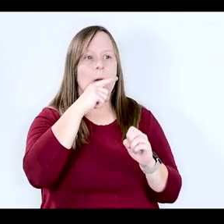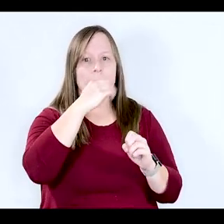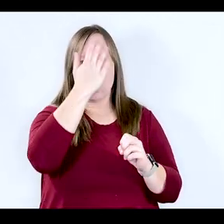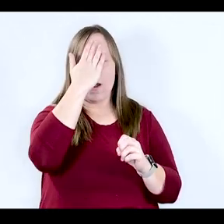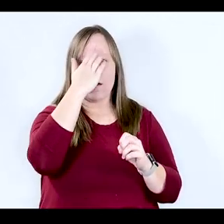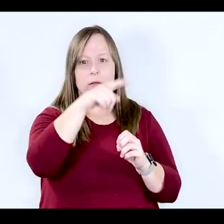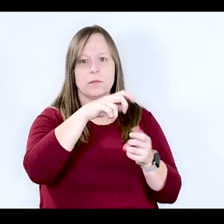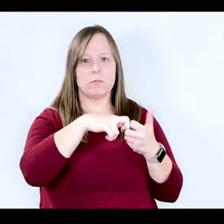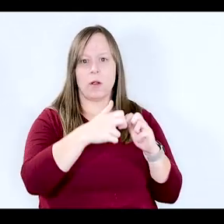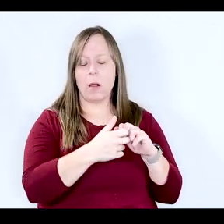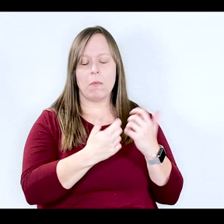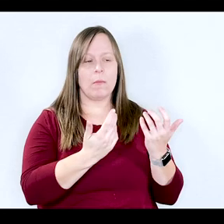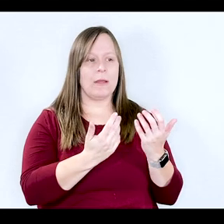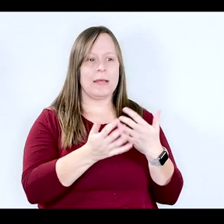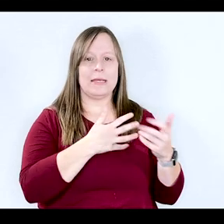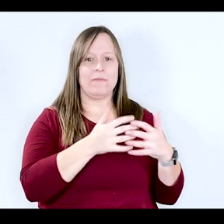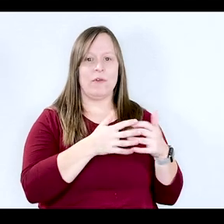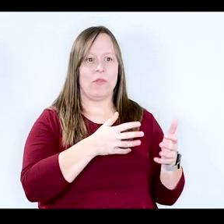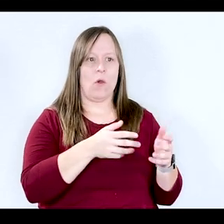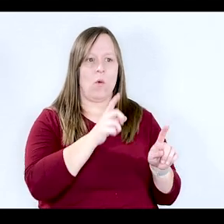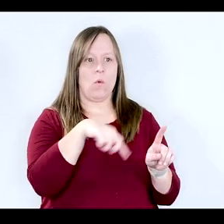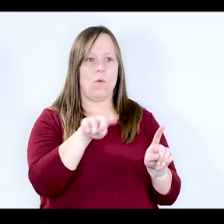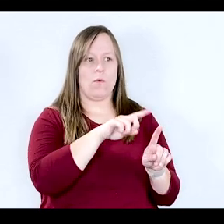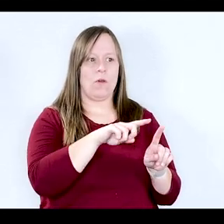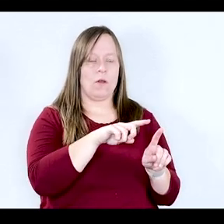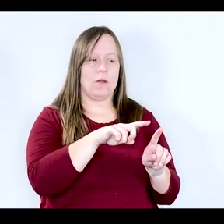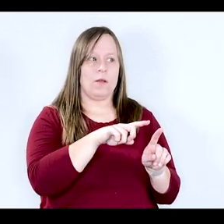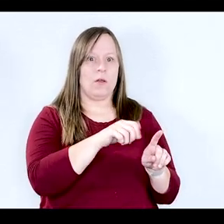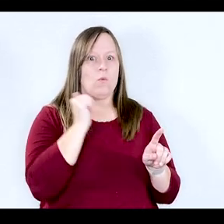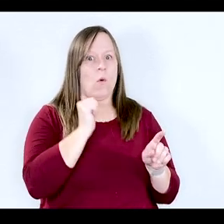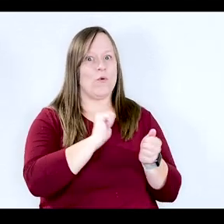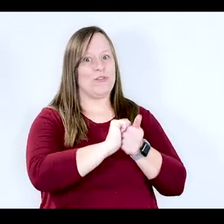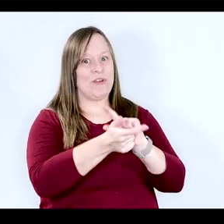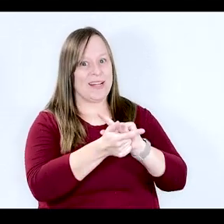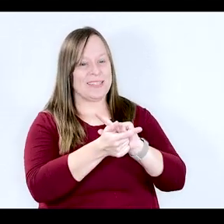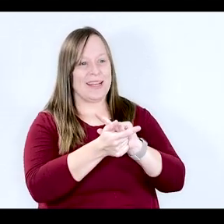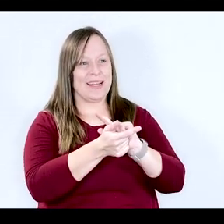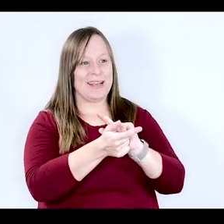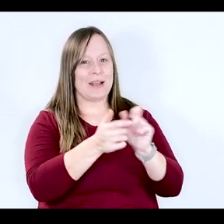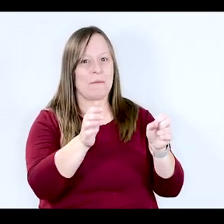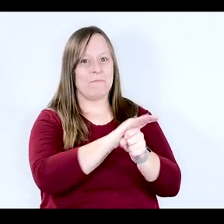awareness. And even though that hasn't and won't translate to a complete